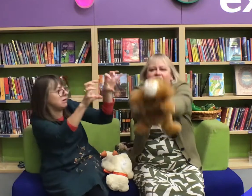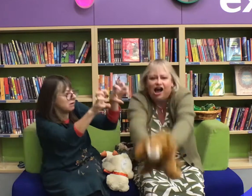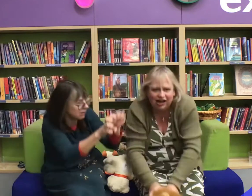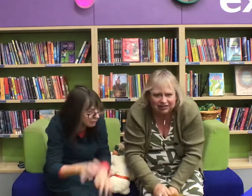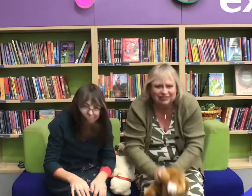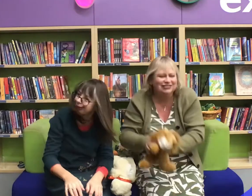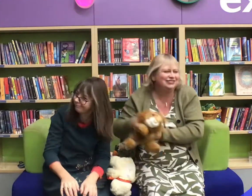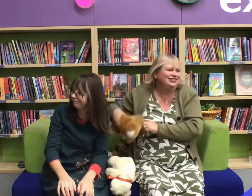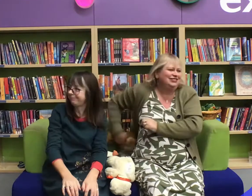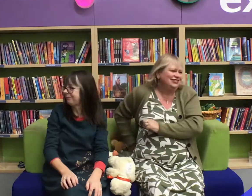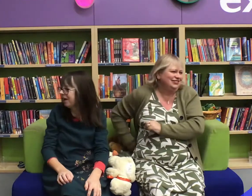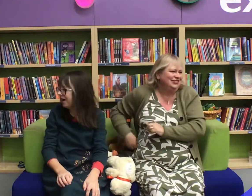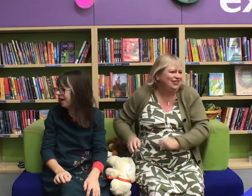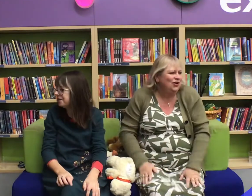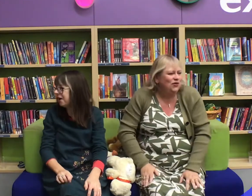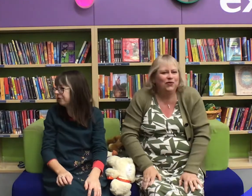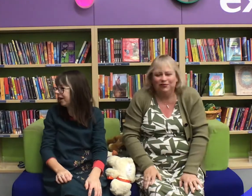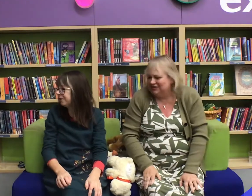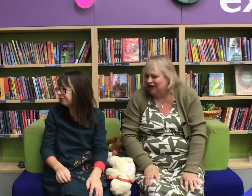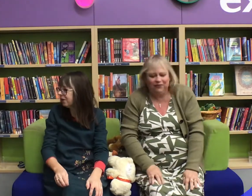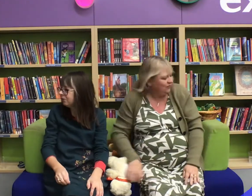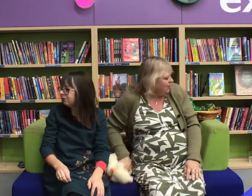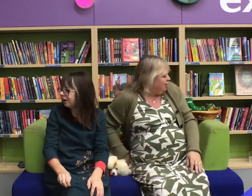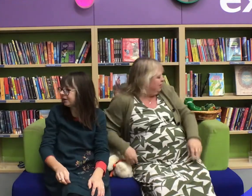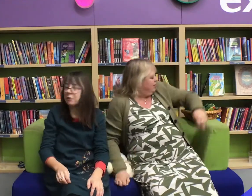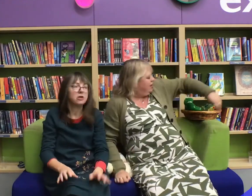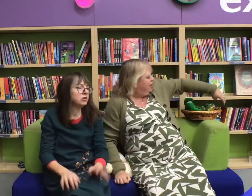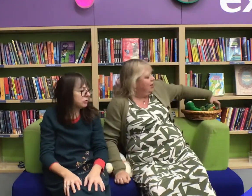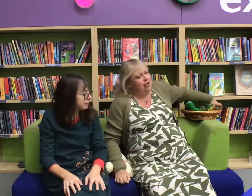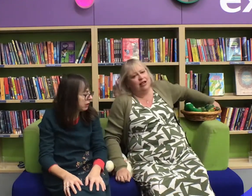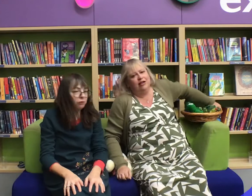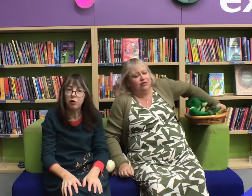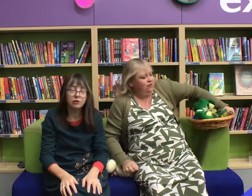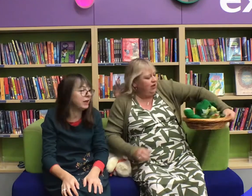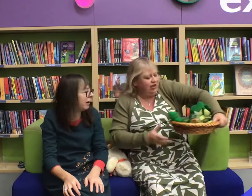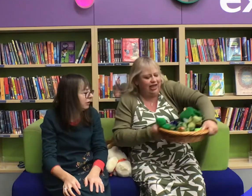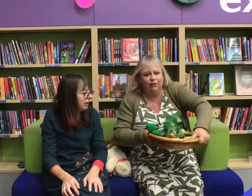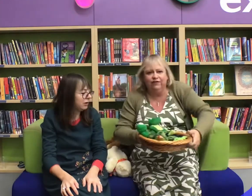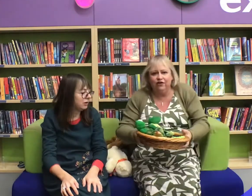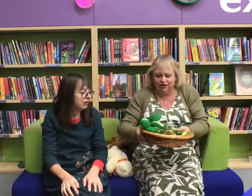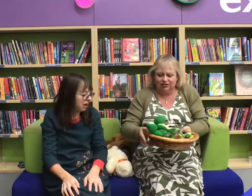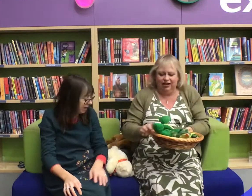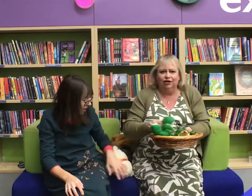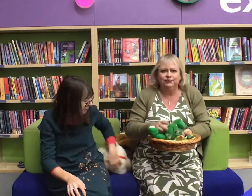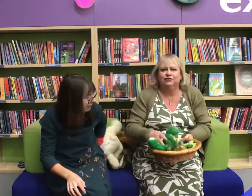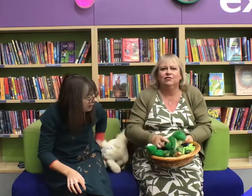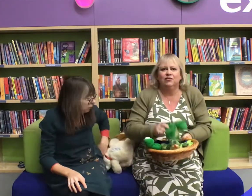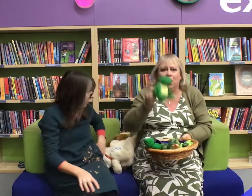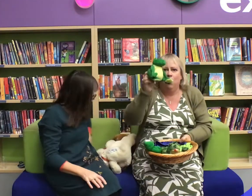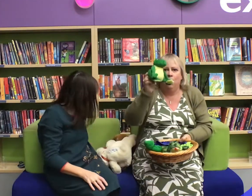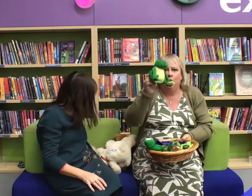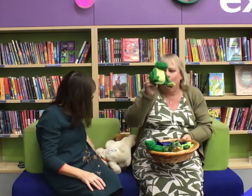Right okay we're gonna do this we're gonna count the frogs, yeah!